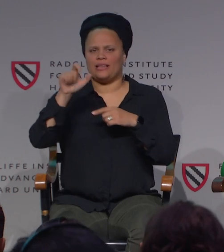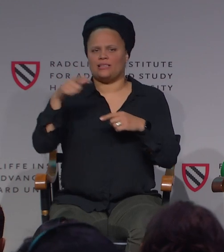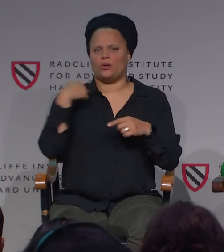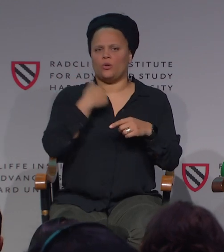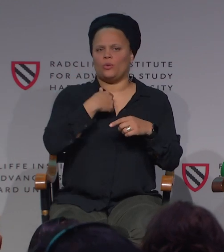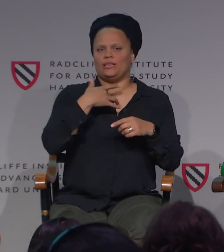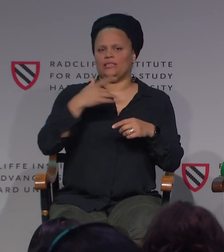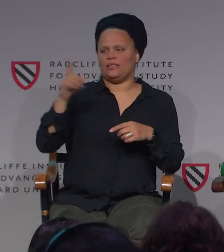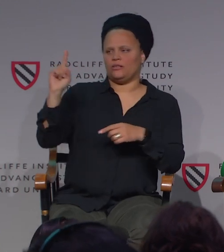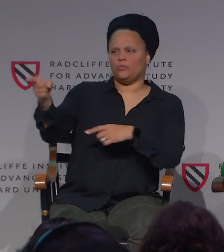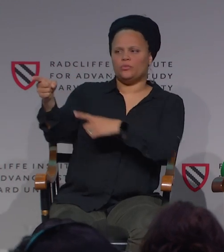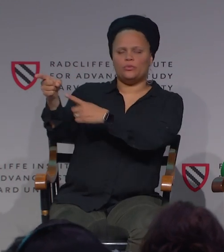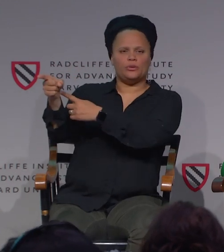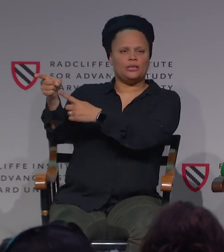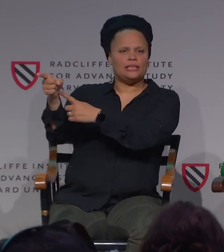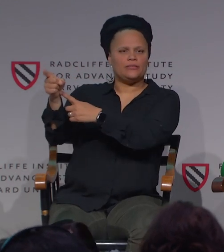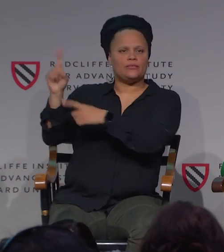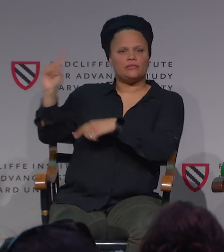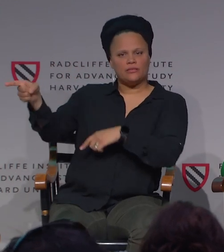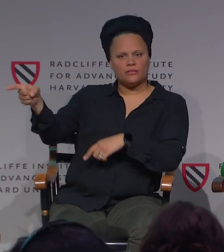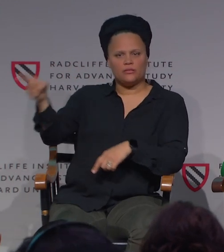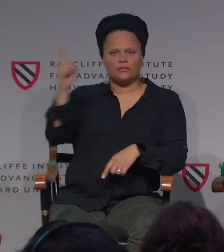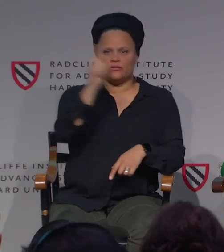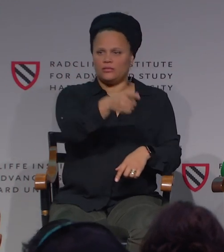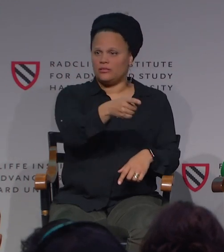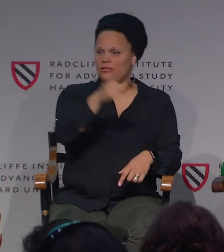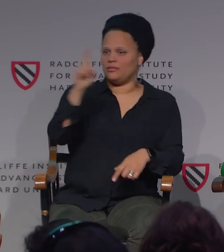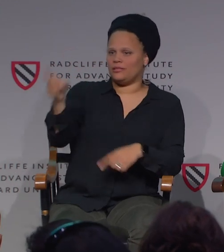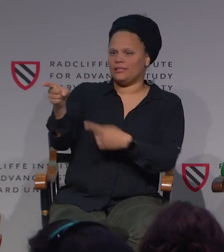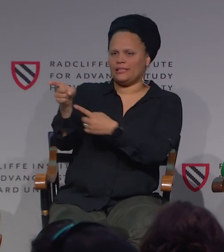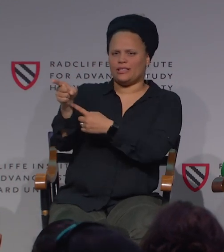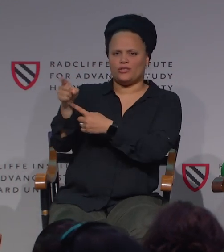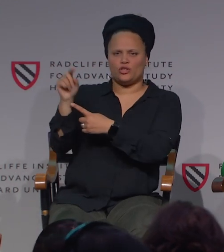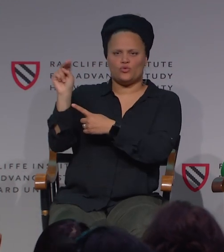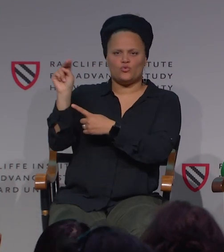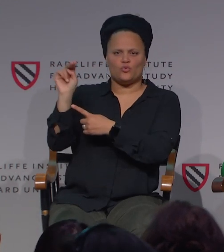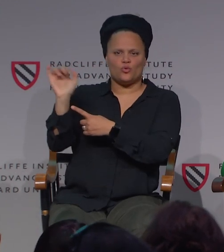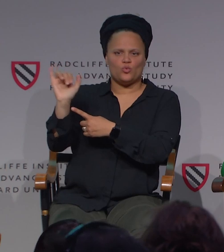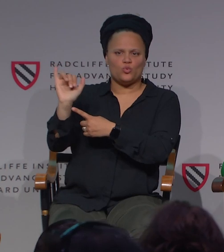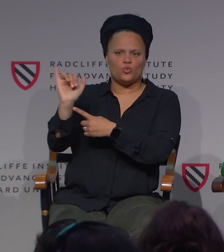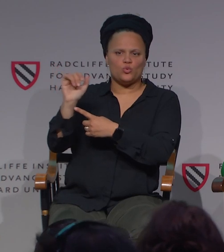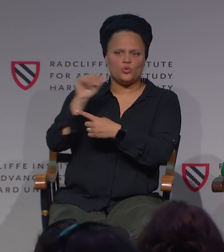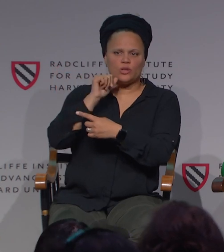One interesting thing about American Sign Language is this right here, this indication using as pronoun